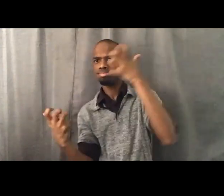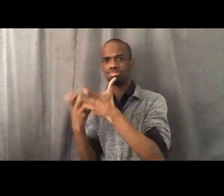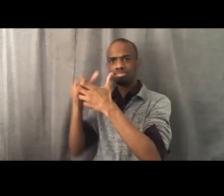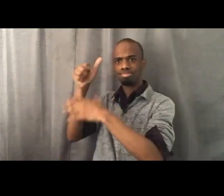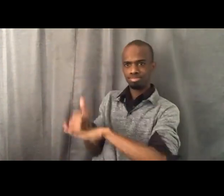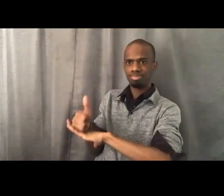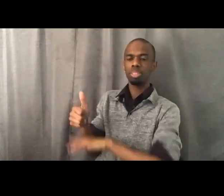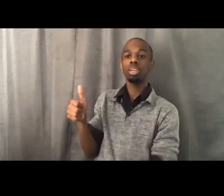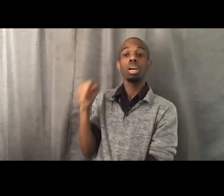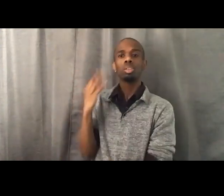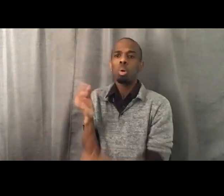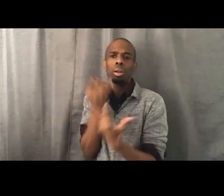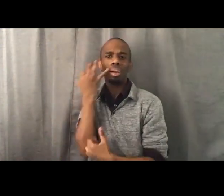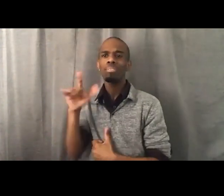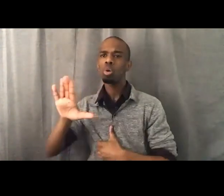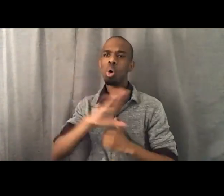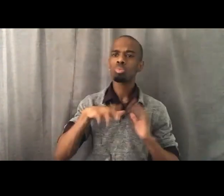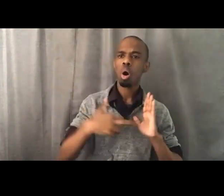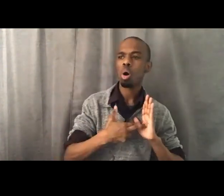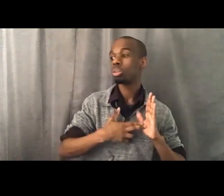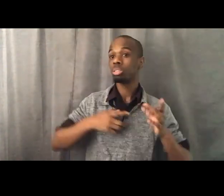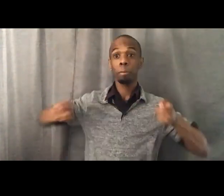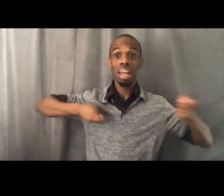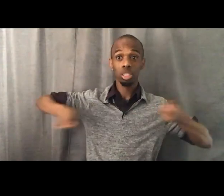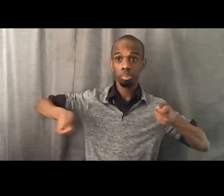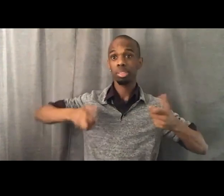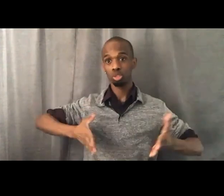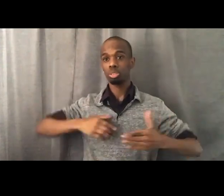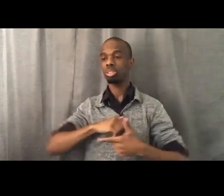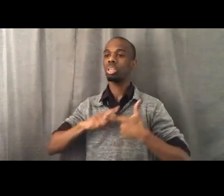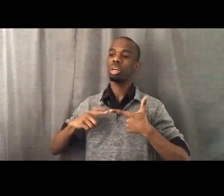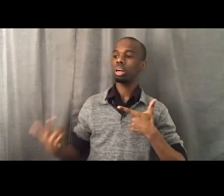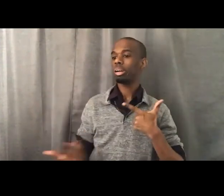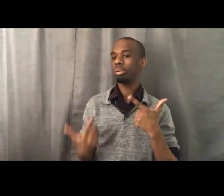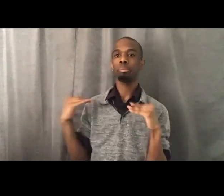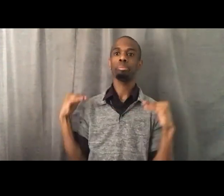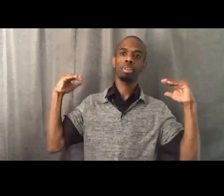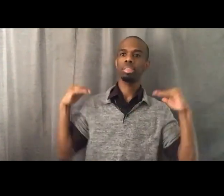whether it be a community organization, that you might have a position in,